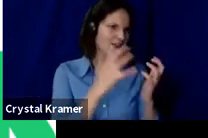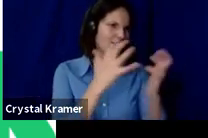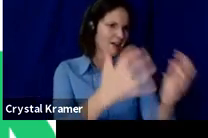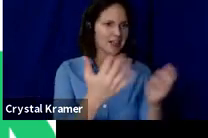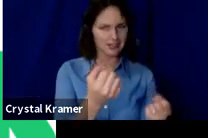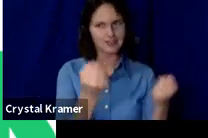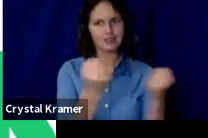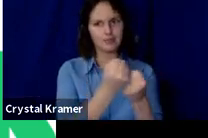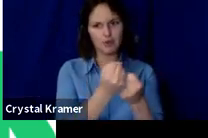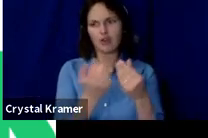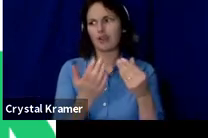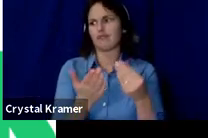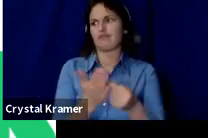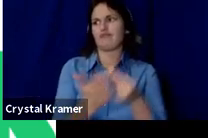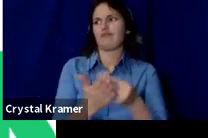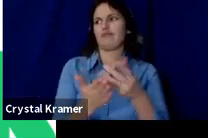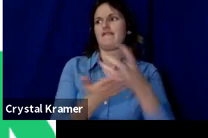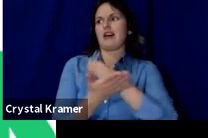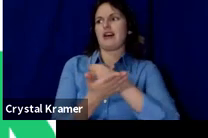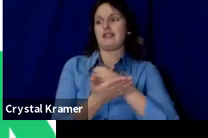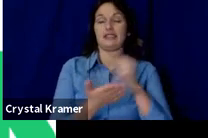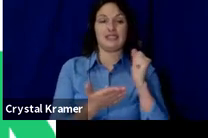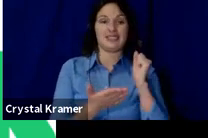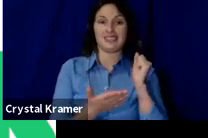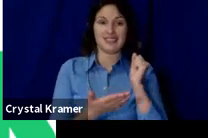need to strengthen the concept and it's a great way to test.